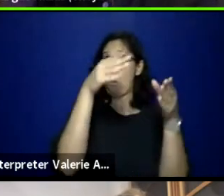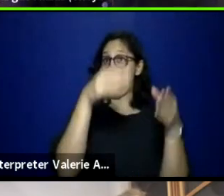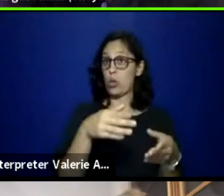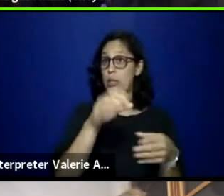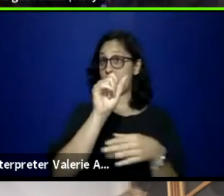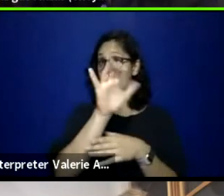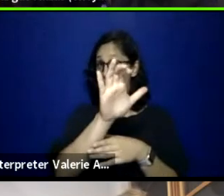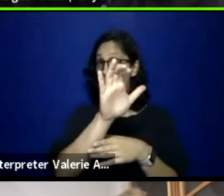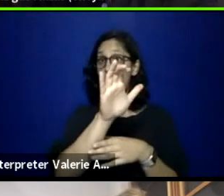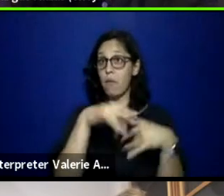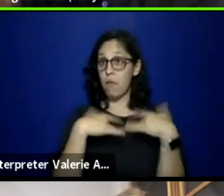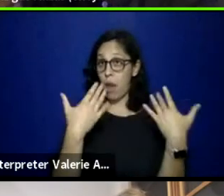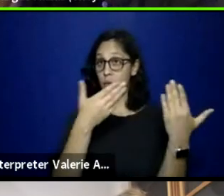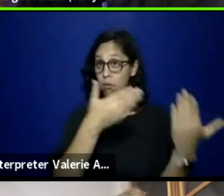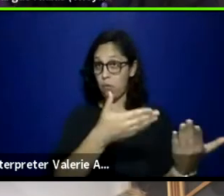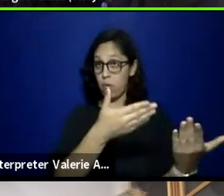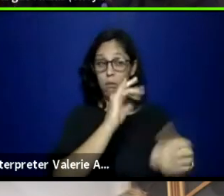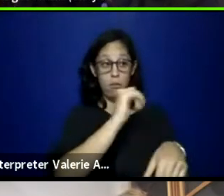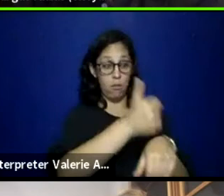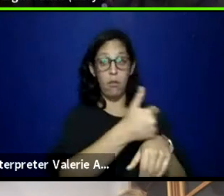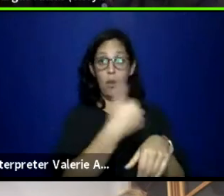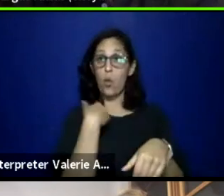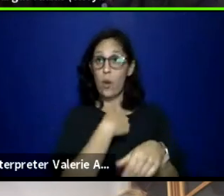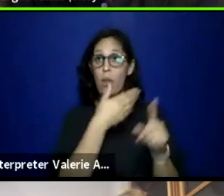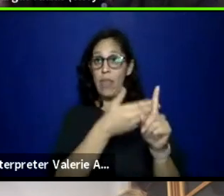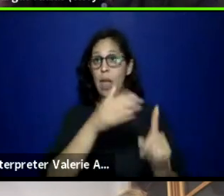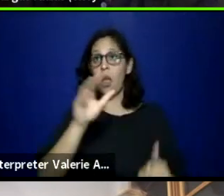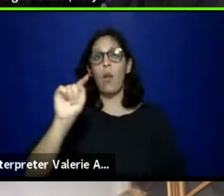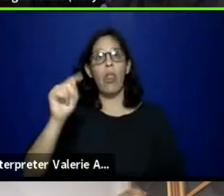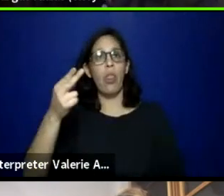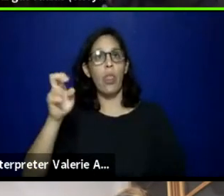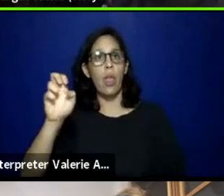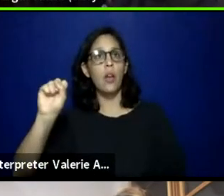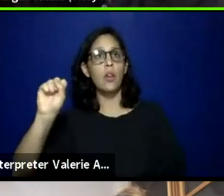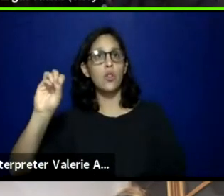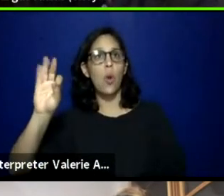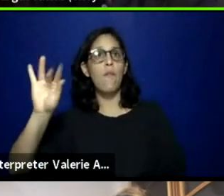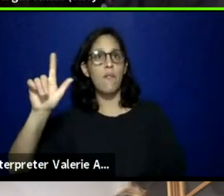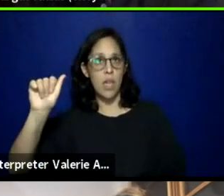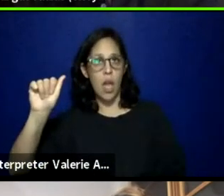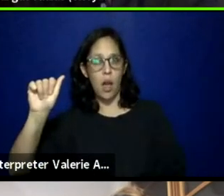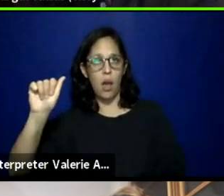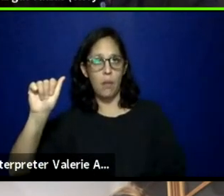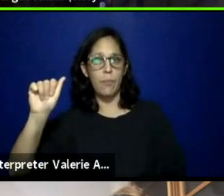around Sacramento, where they're at the Sofia, where B Street is, so please come join us,